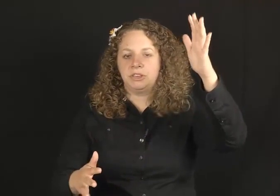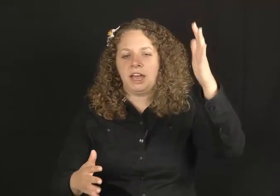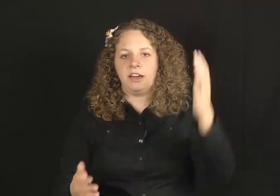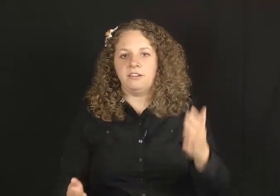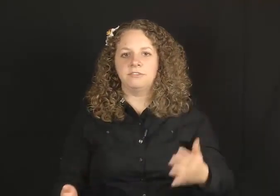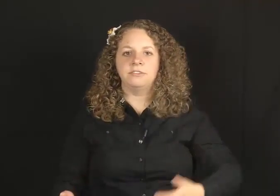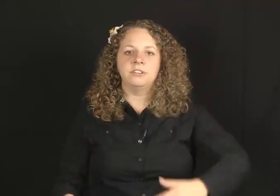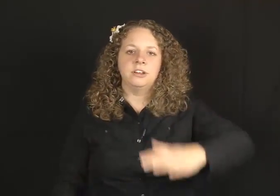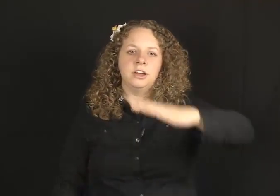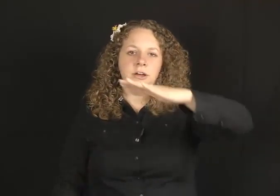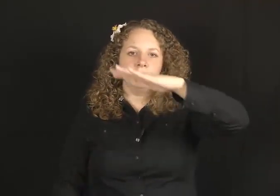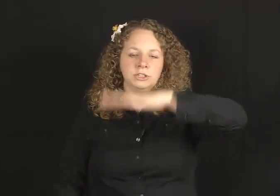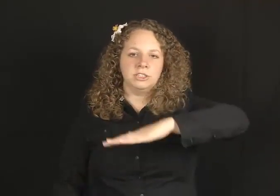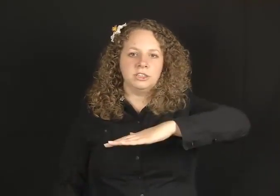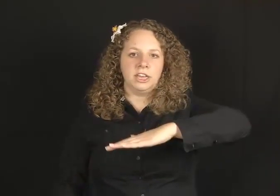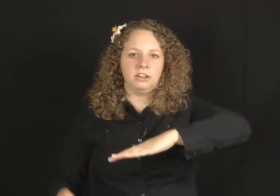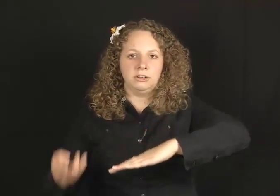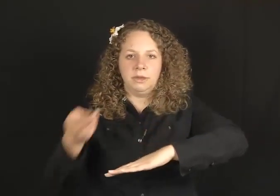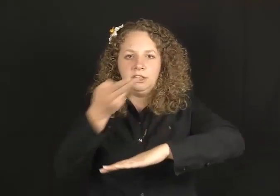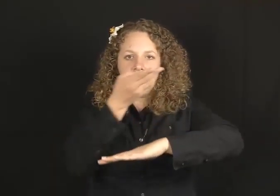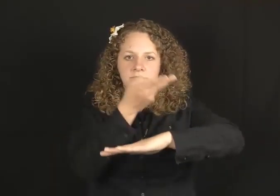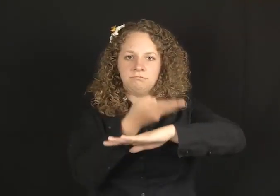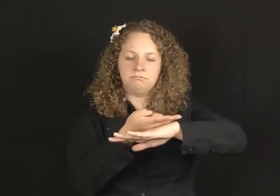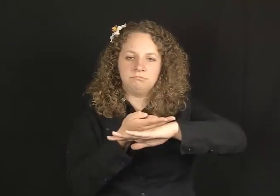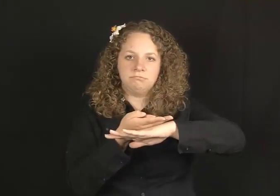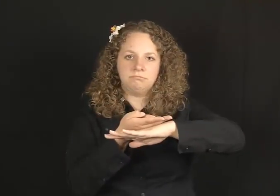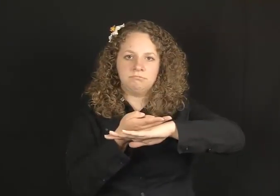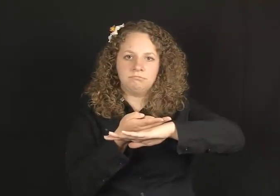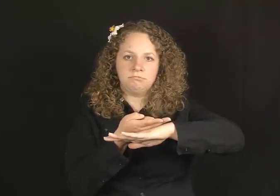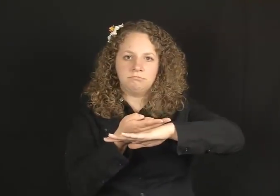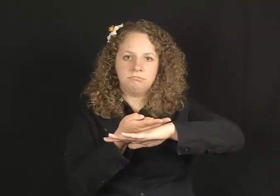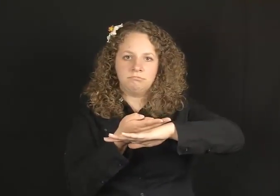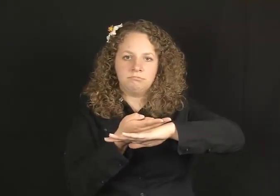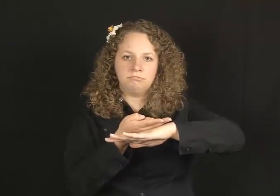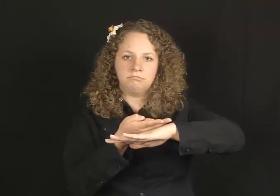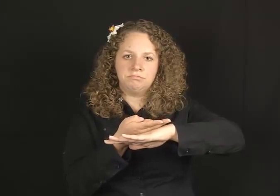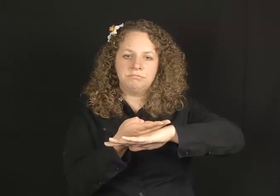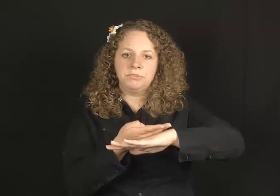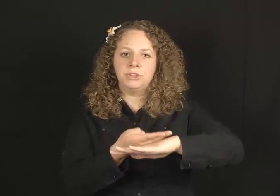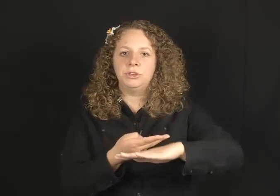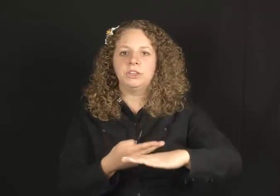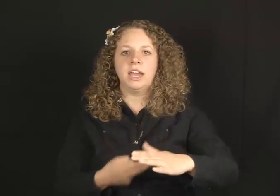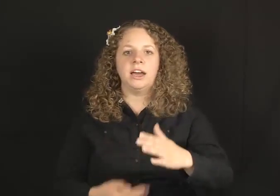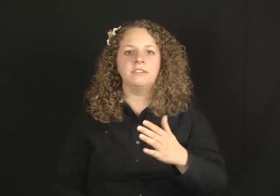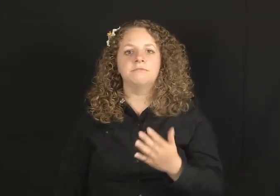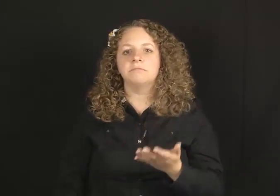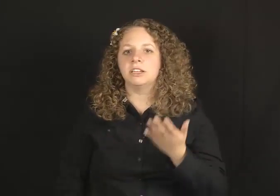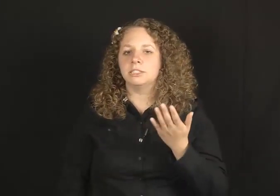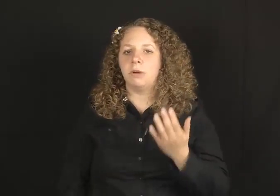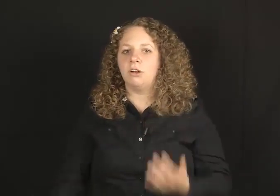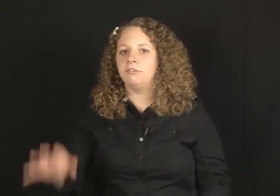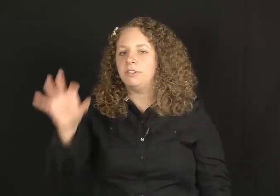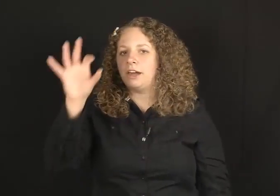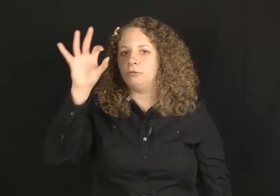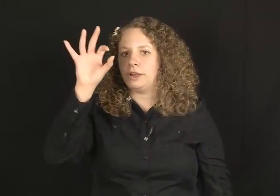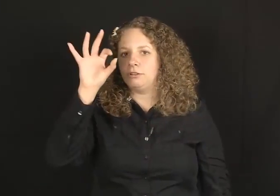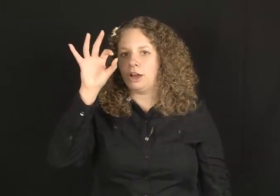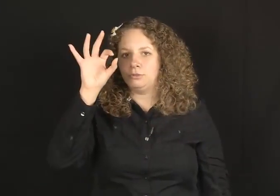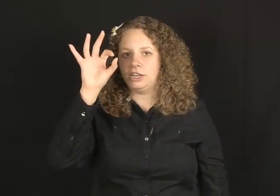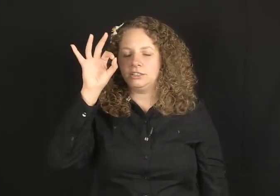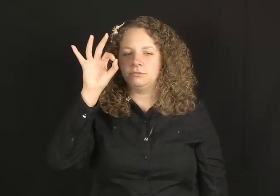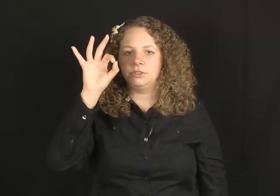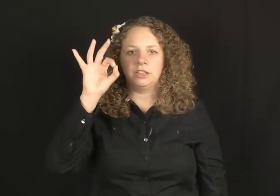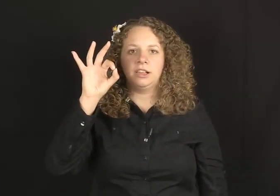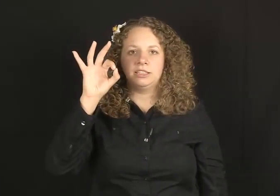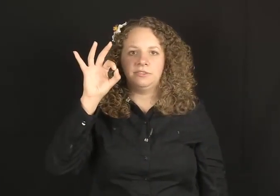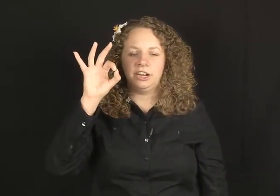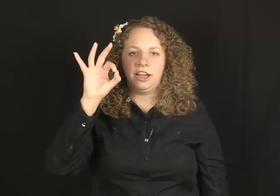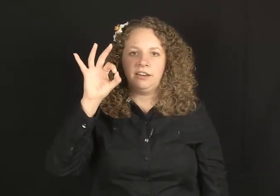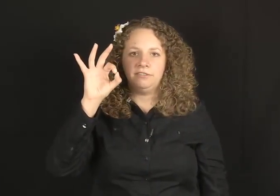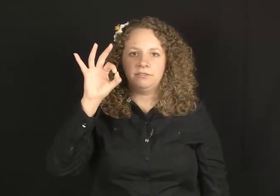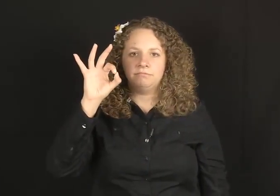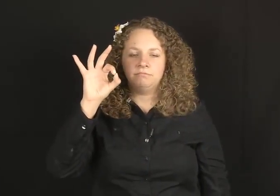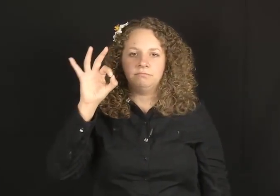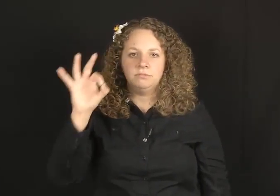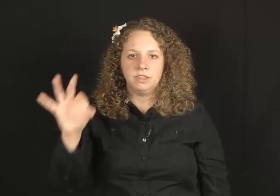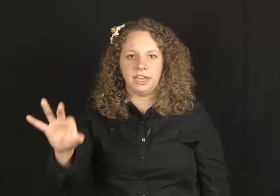You could have a person lying on bed, you could have a CL-F: small, flat, round objects,